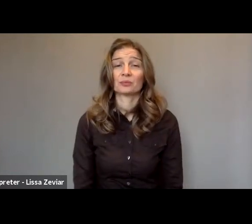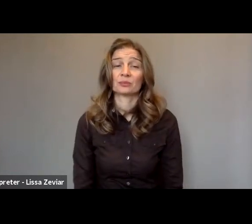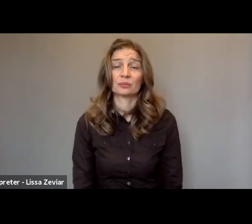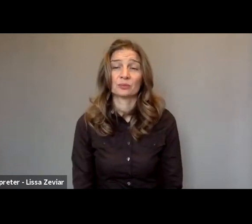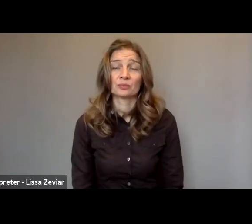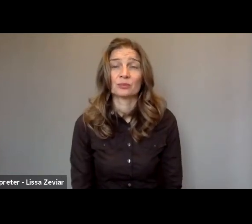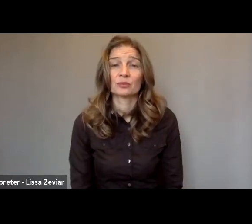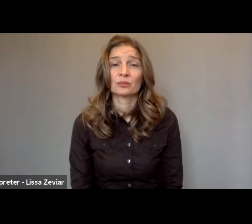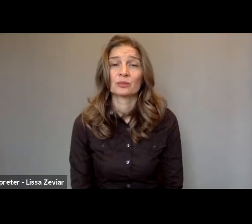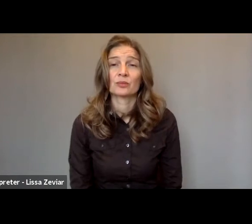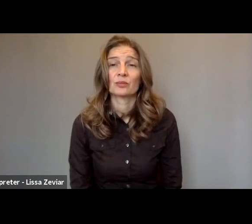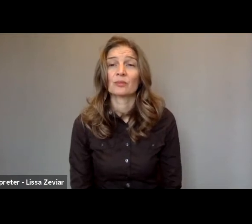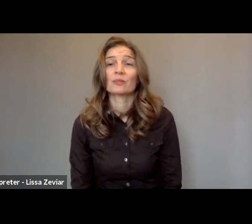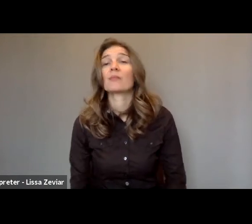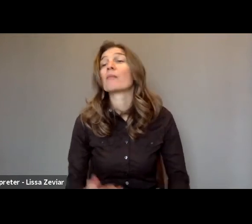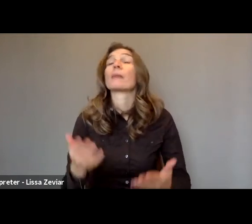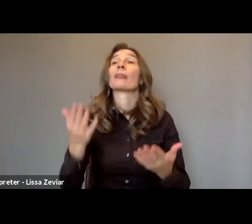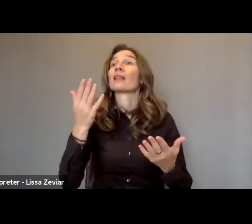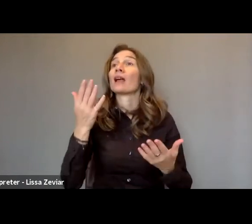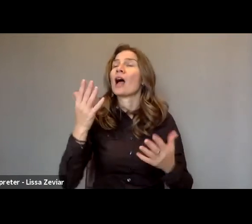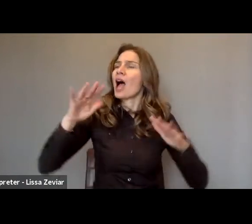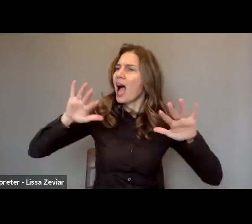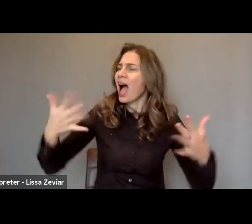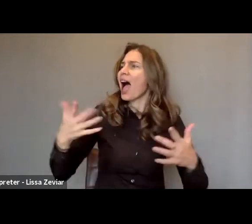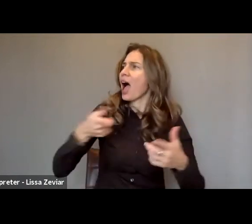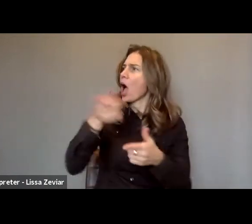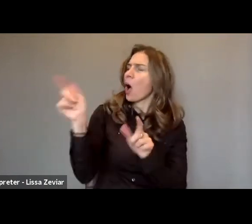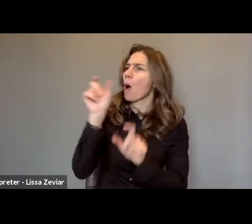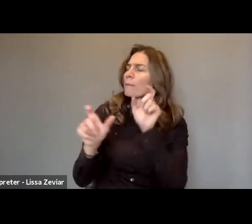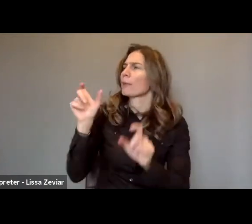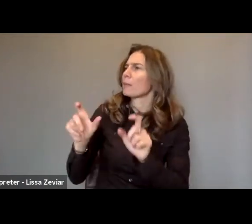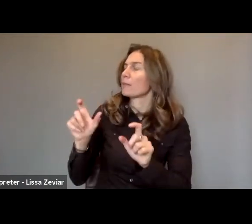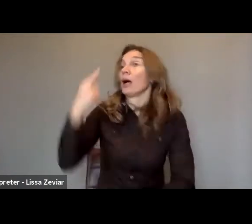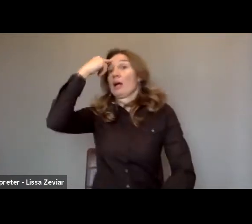if a country such as Italy is not considered in any policy?